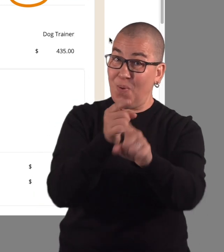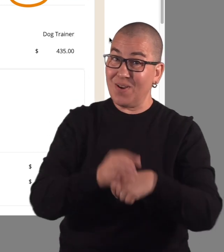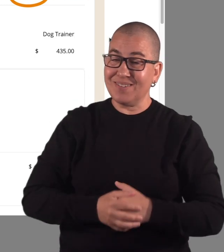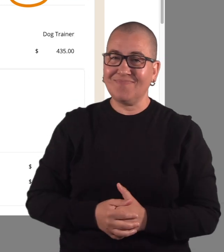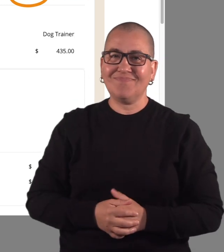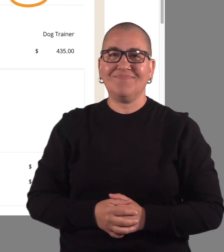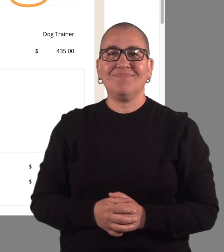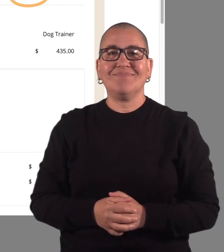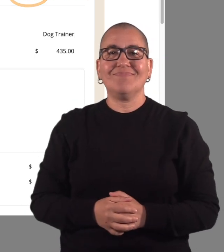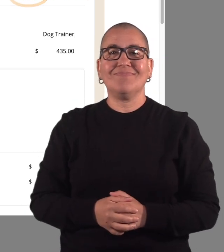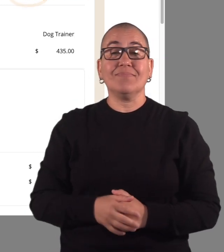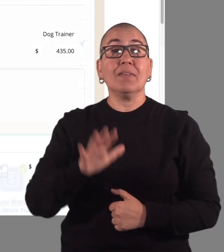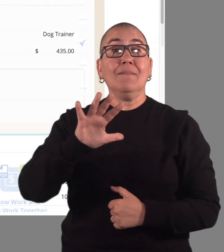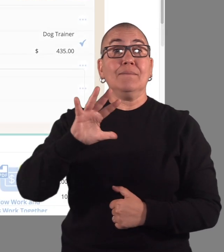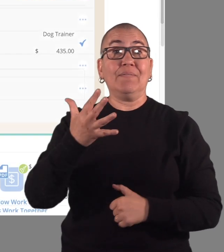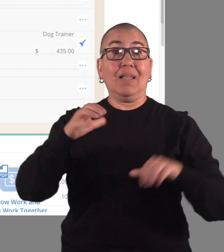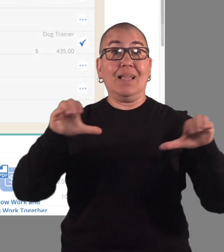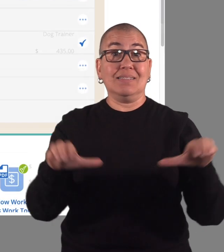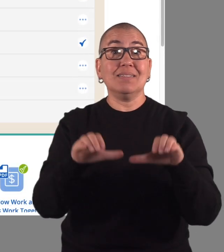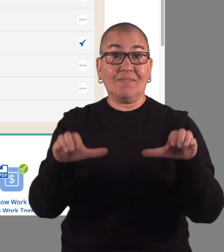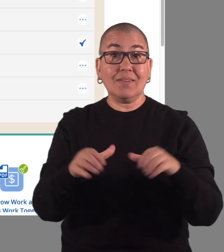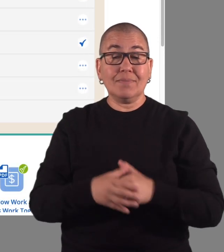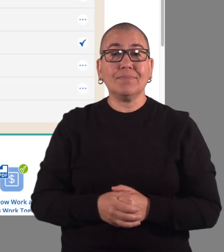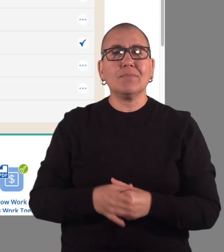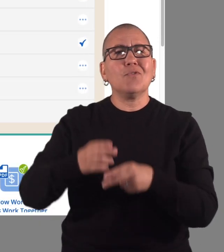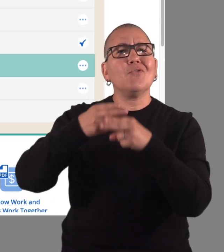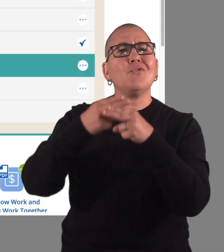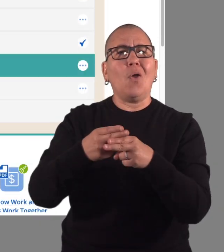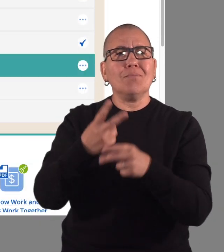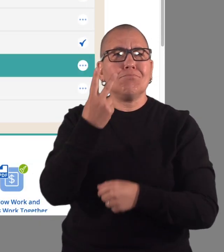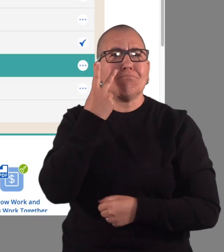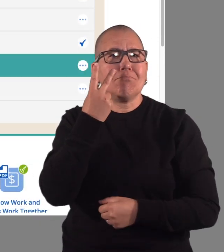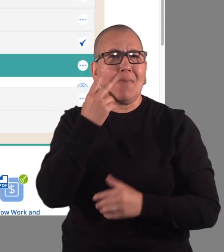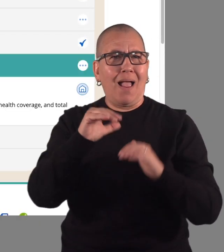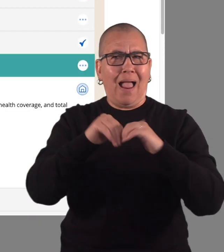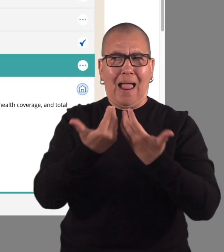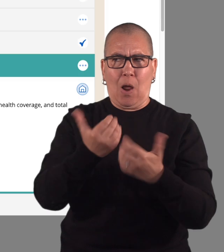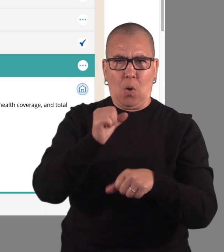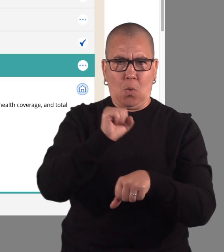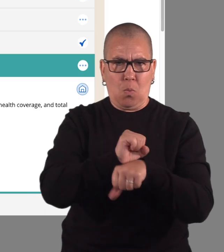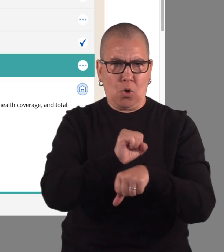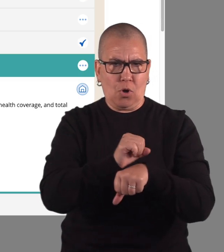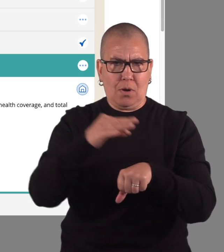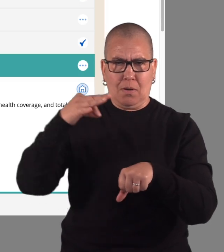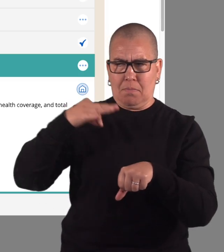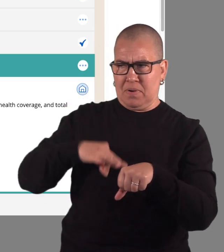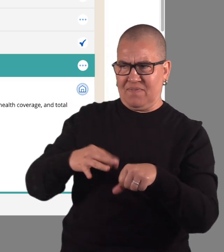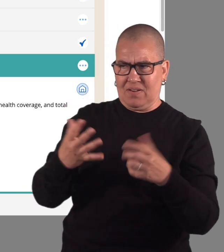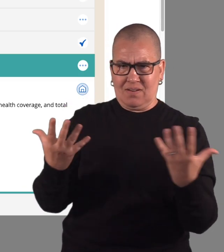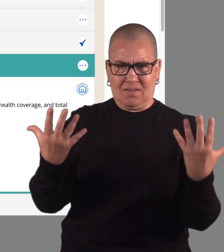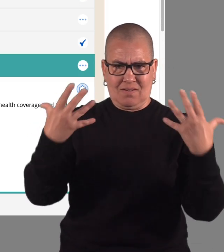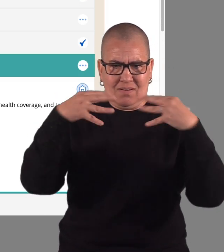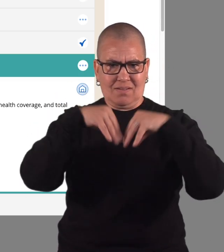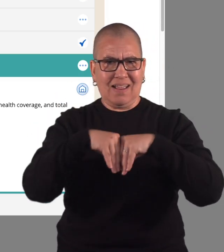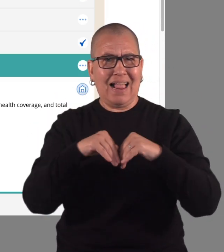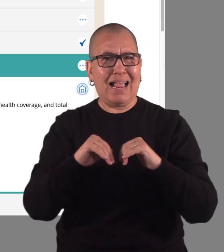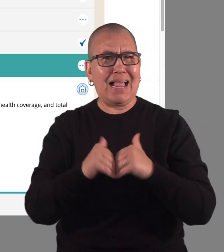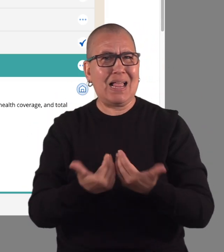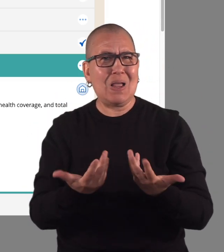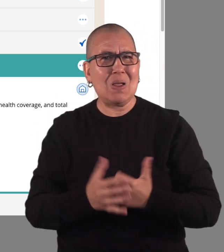The fifth activity is See How Work and Benefits Work Together.